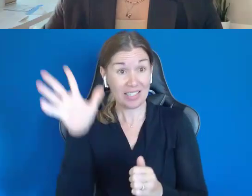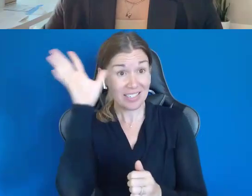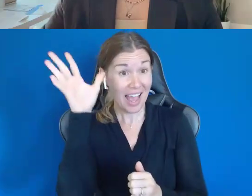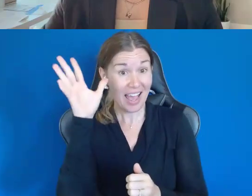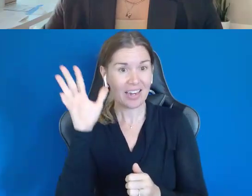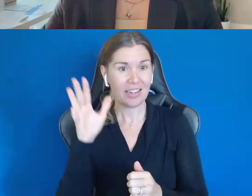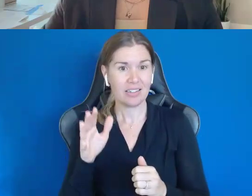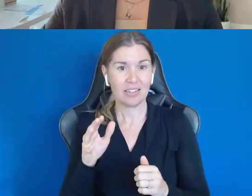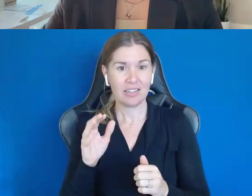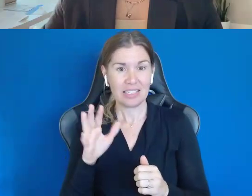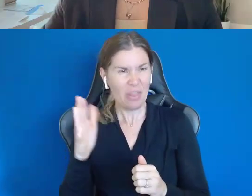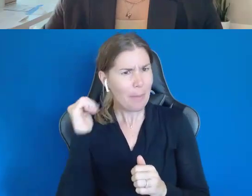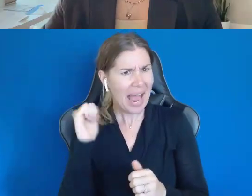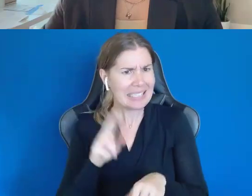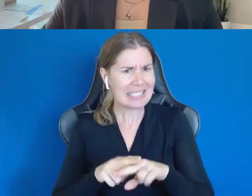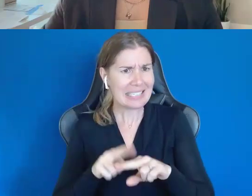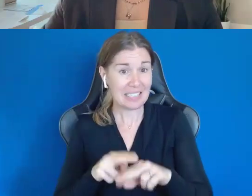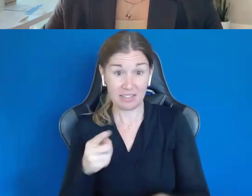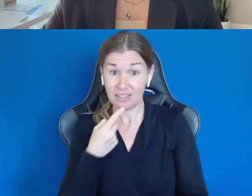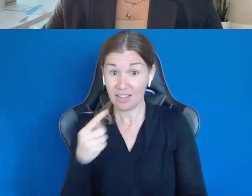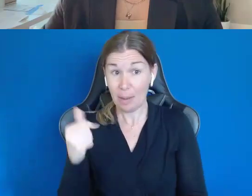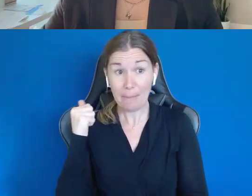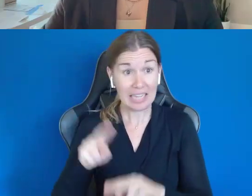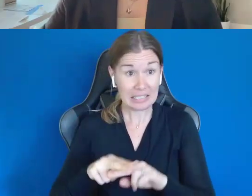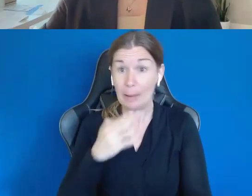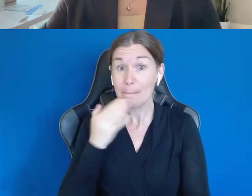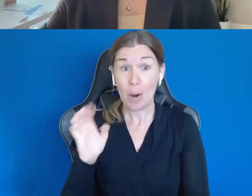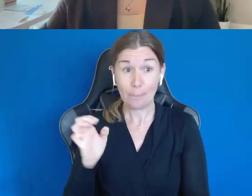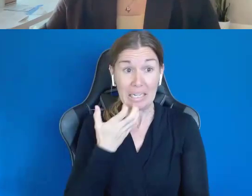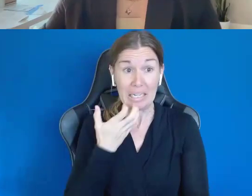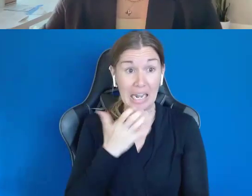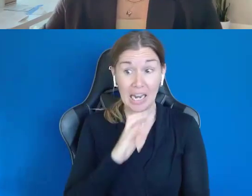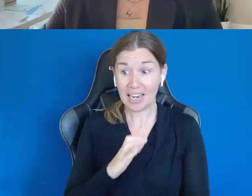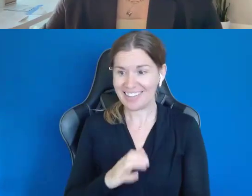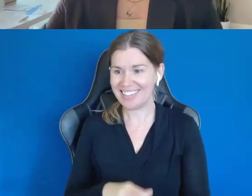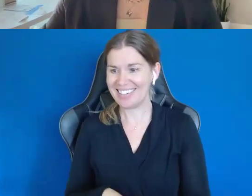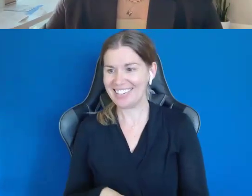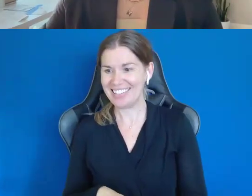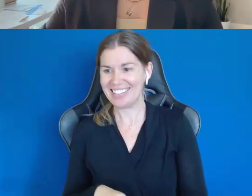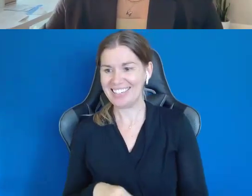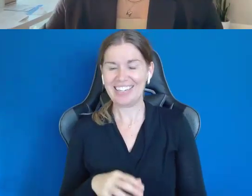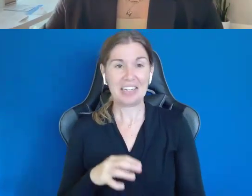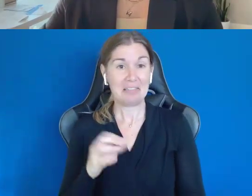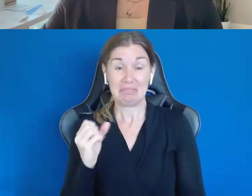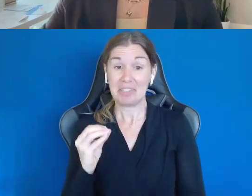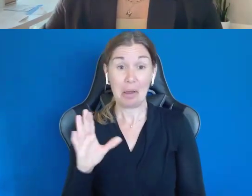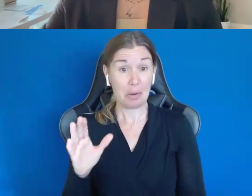Well, guess what he said? "That back seat better be heated," you know. So, okay! All right, then that's what we put.